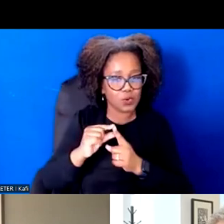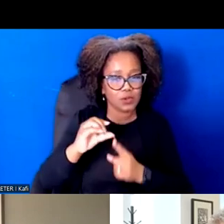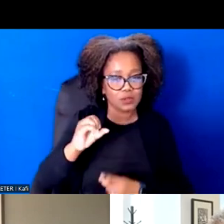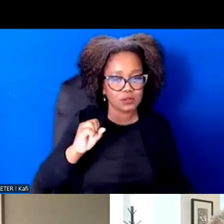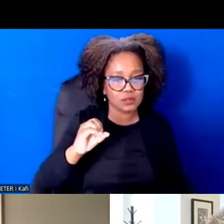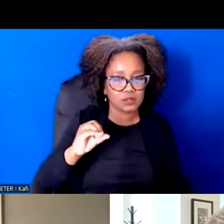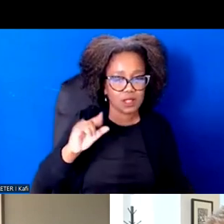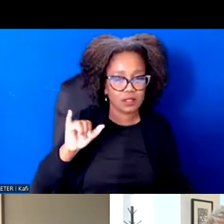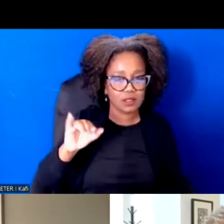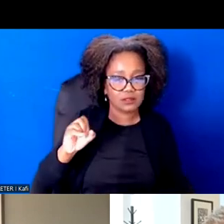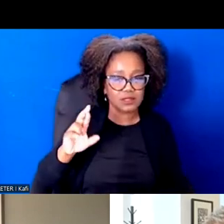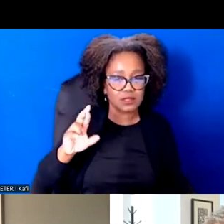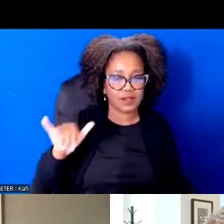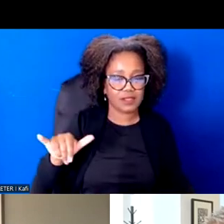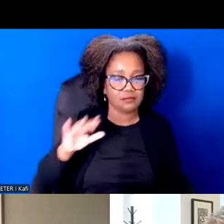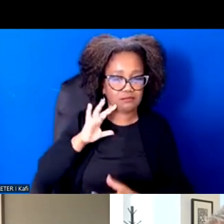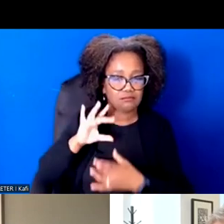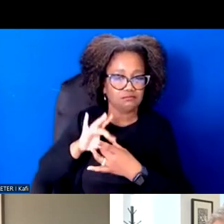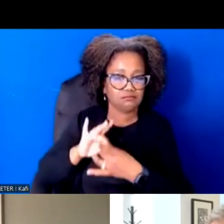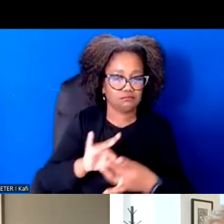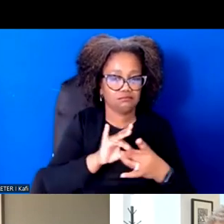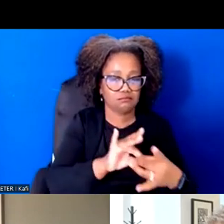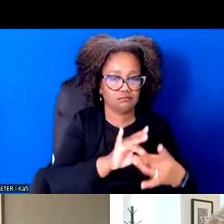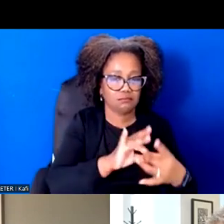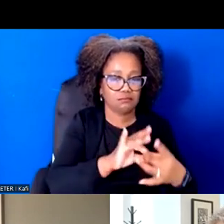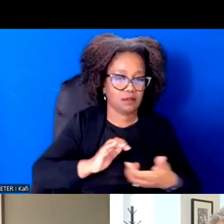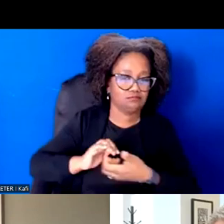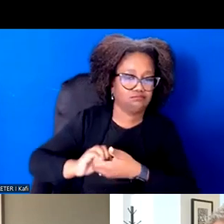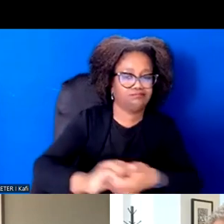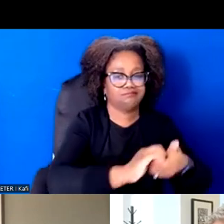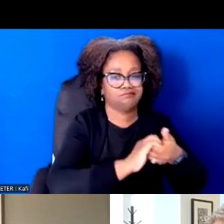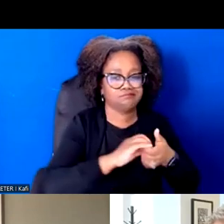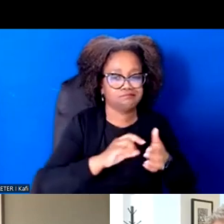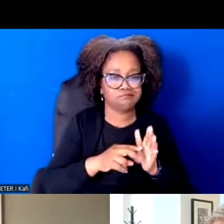standing with allies, understanding that someone else's struggle is your own.